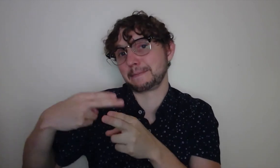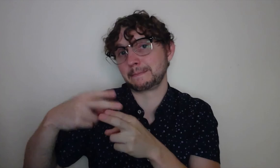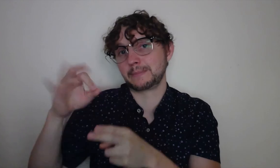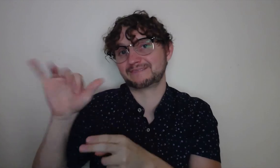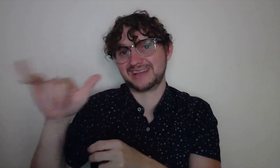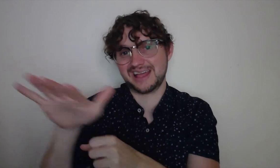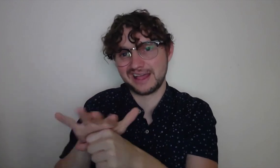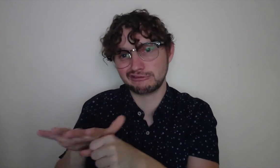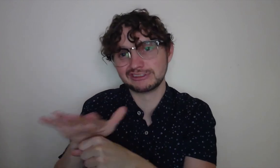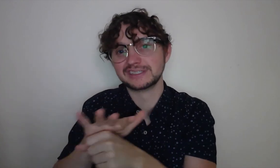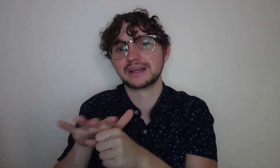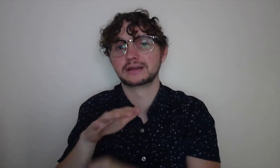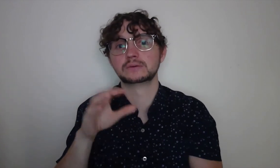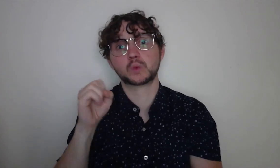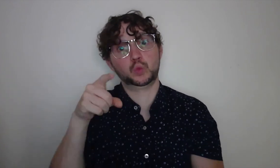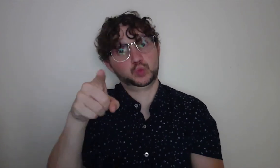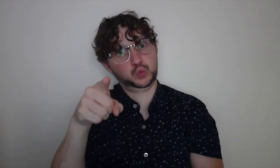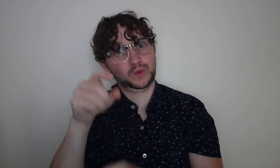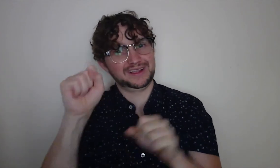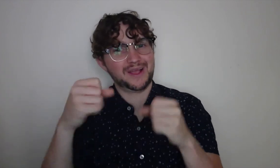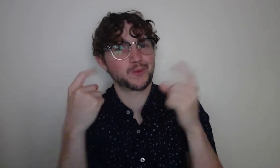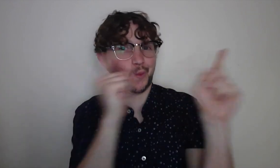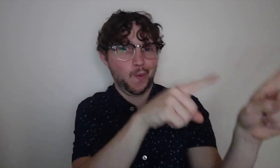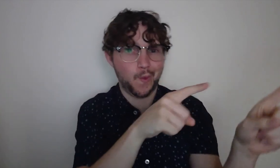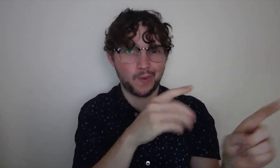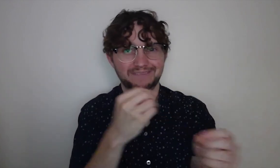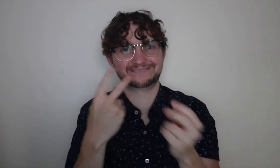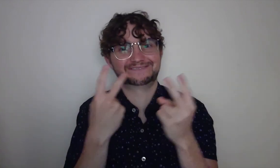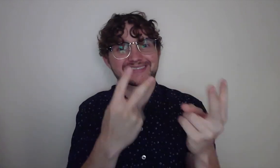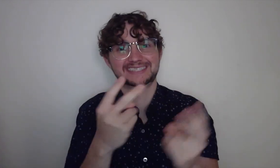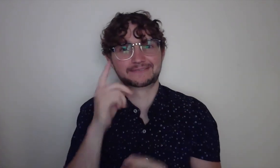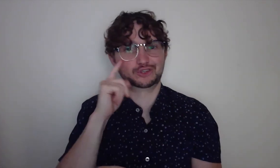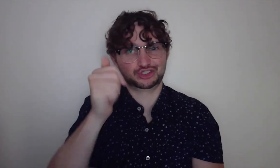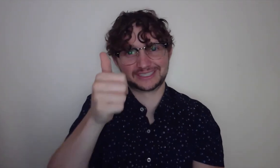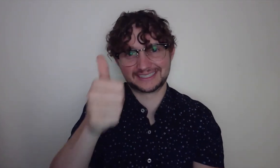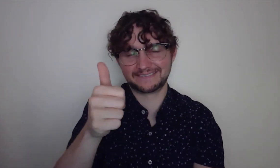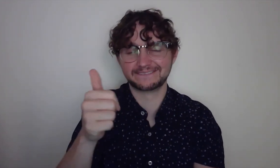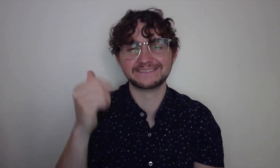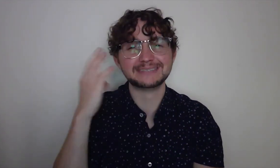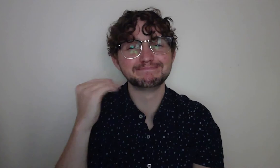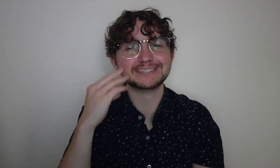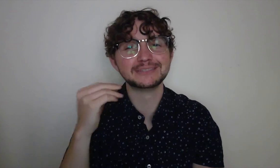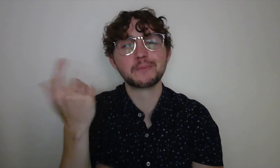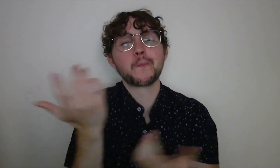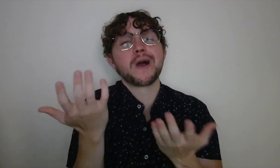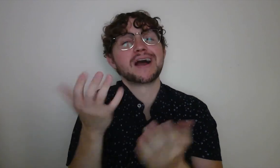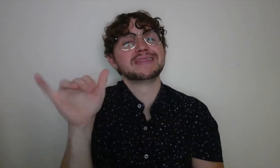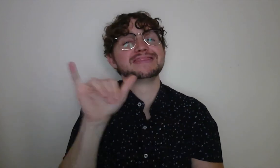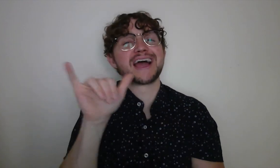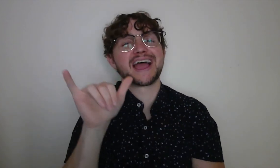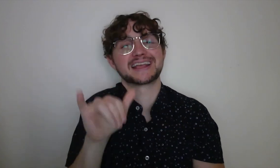is that I include the GPS location and the name of the town so that you can experience the magic yourself.